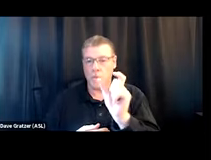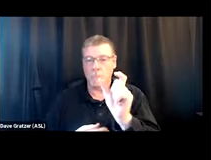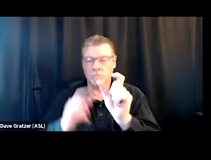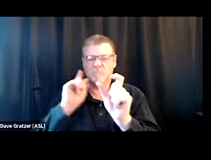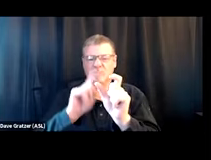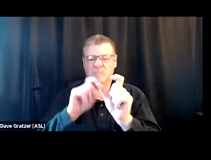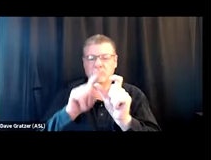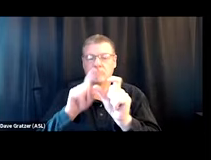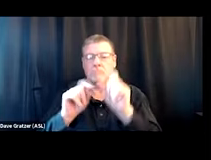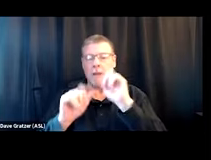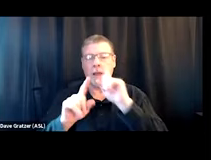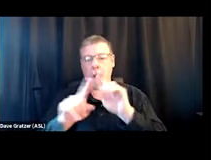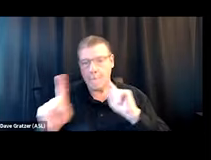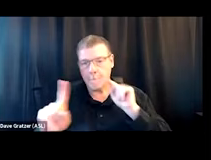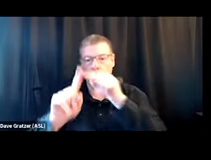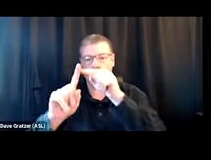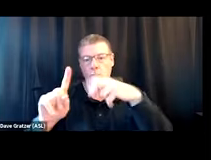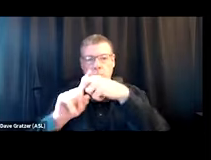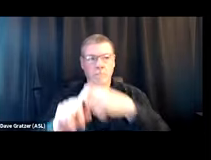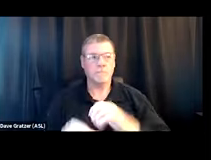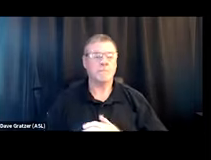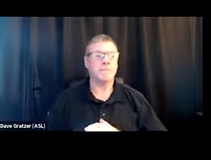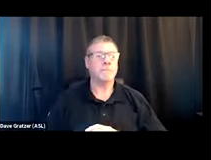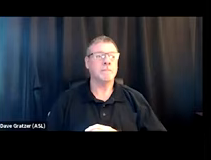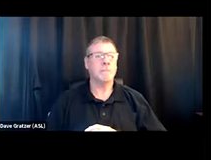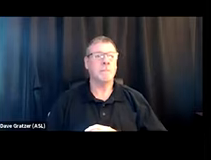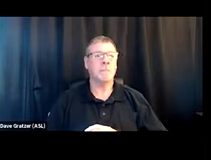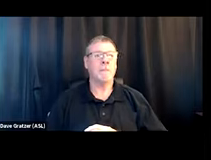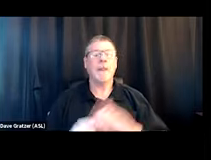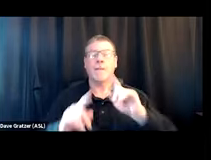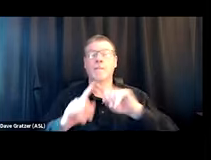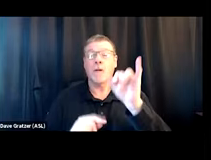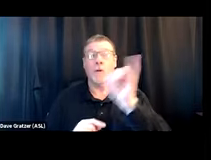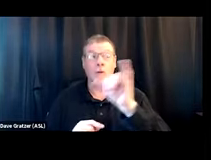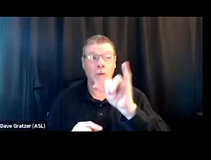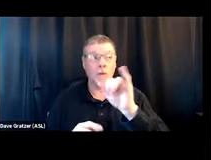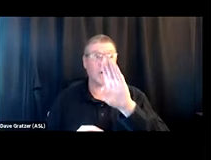the exact specifics of how to use different technologies. But there's also a Brave app.